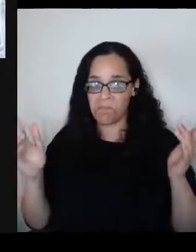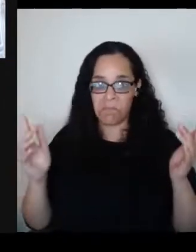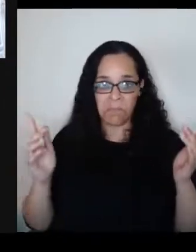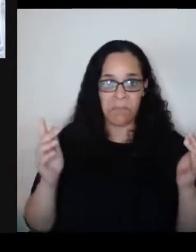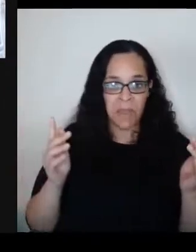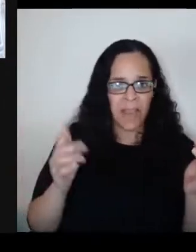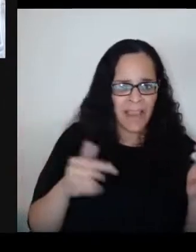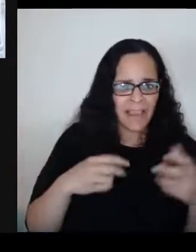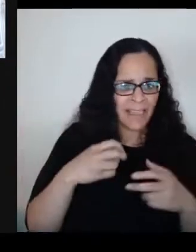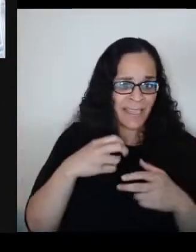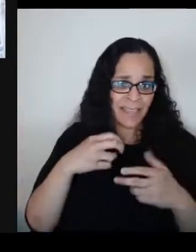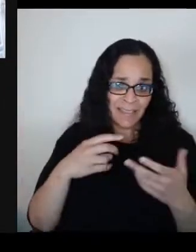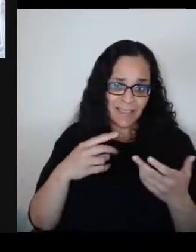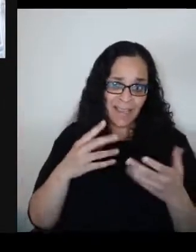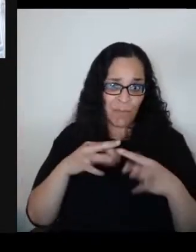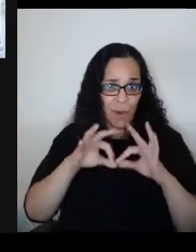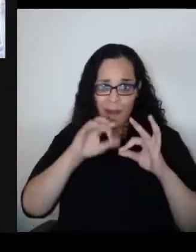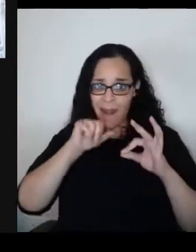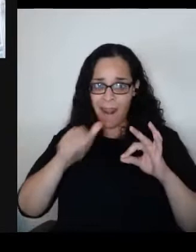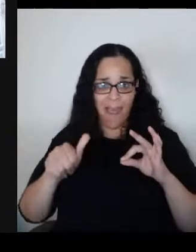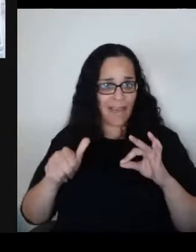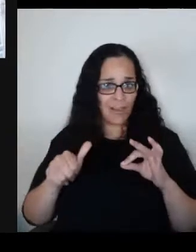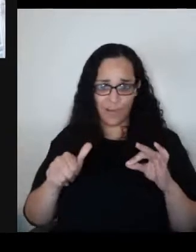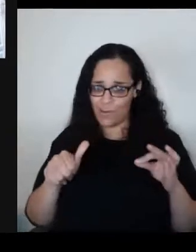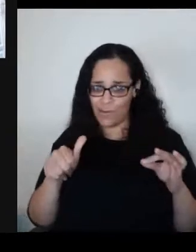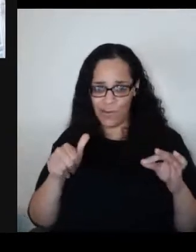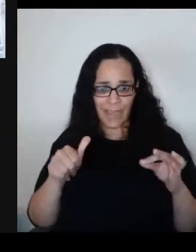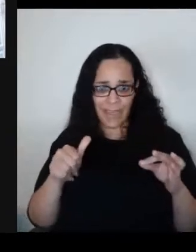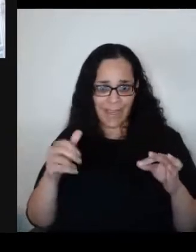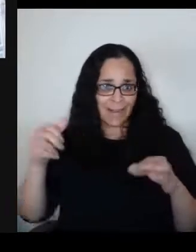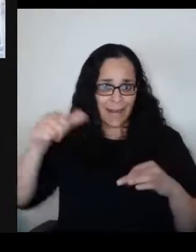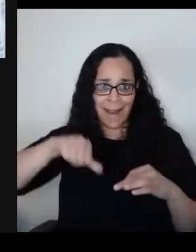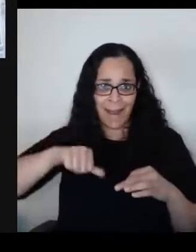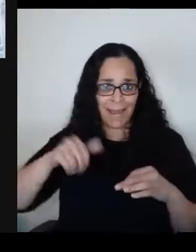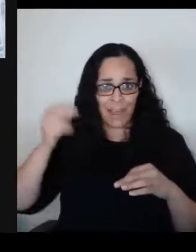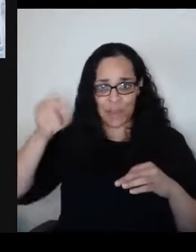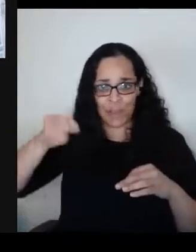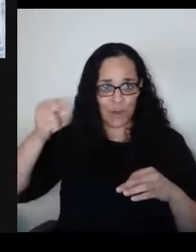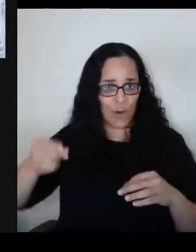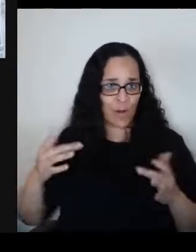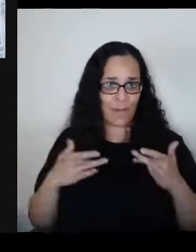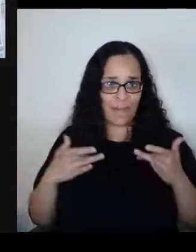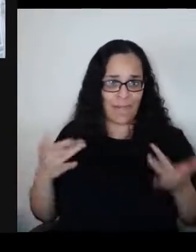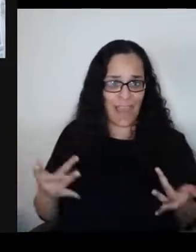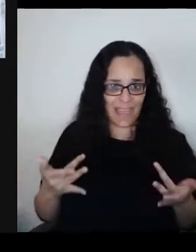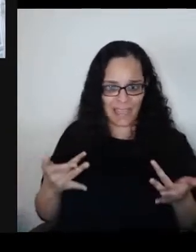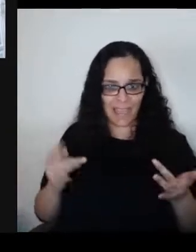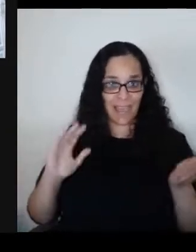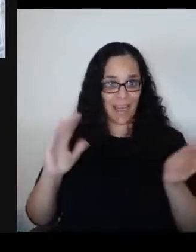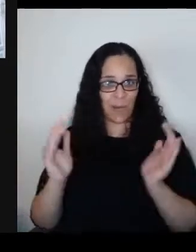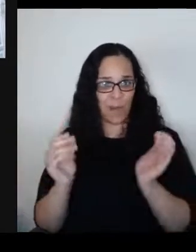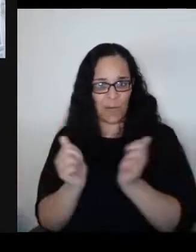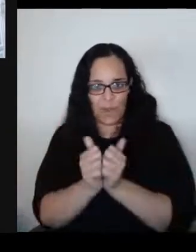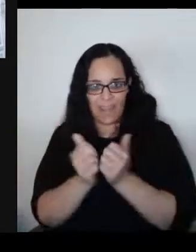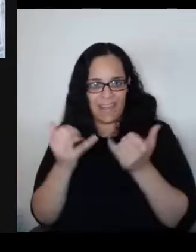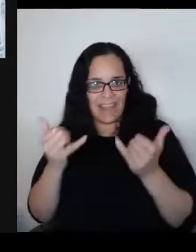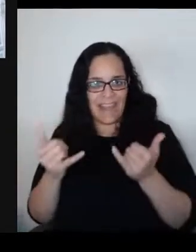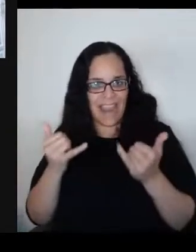between past events and present day realities. So Ilse, I want to start with you.